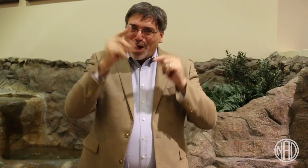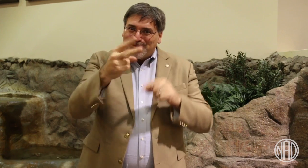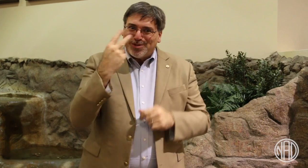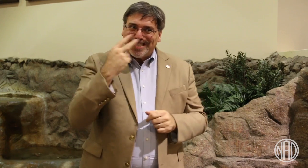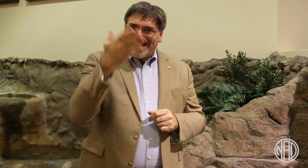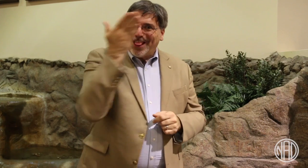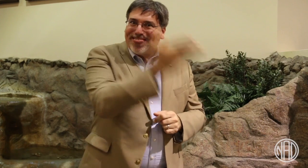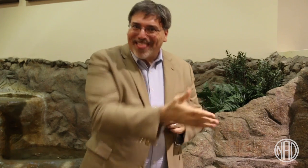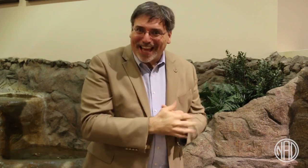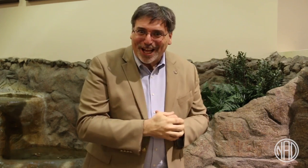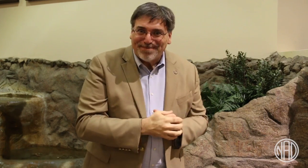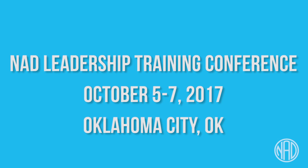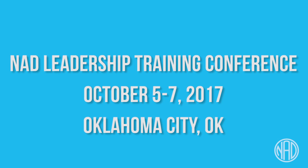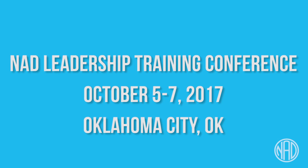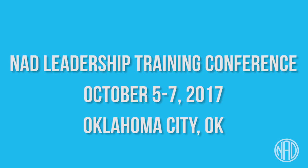We hope to see you there!